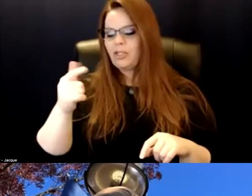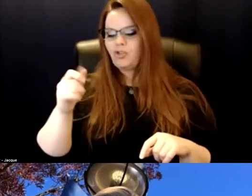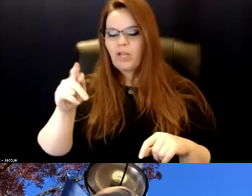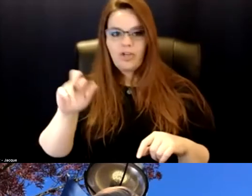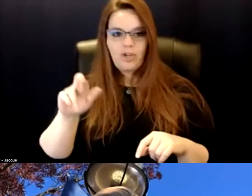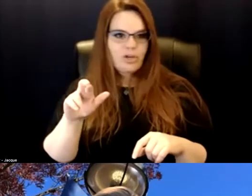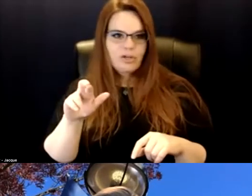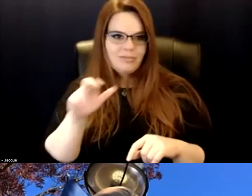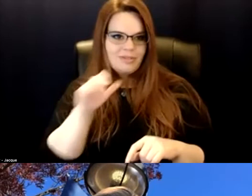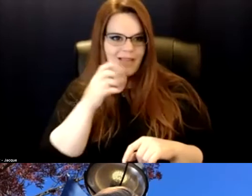wants you to fit into.